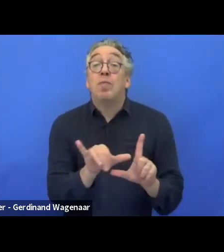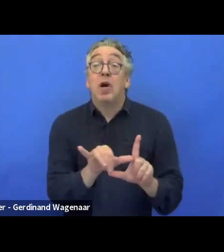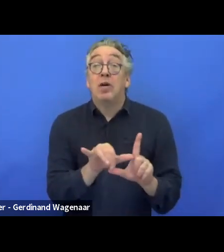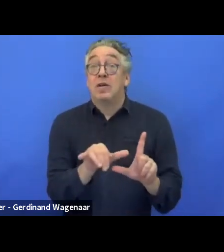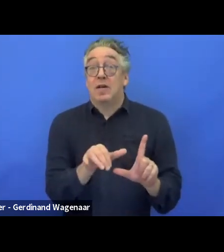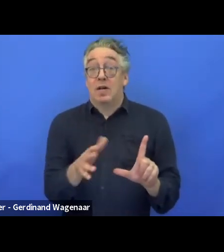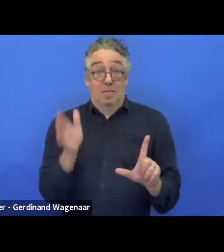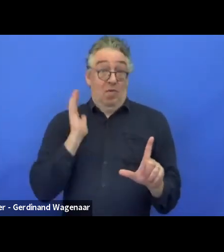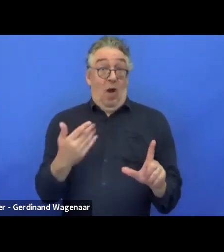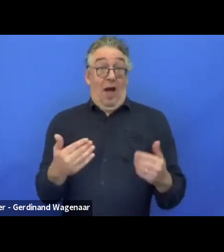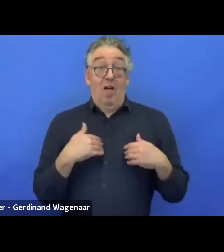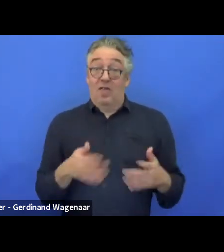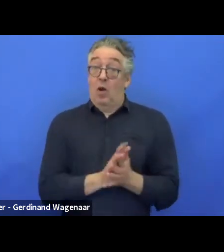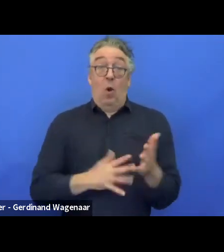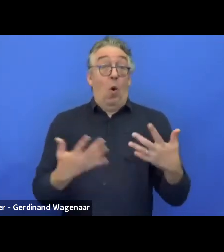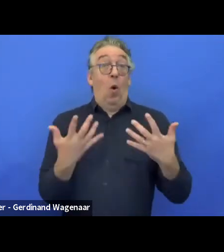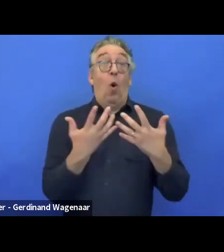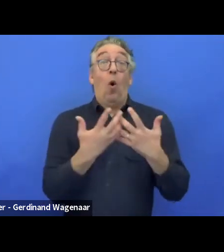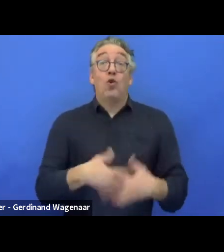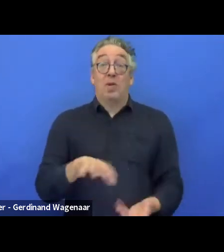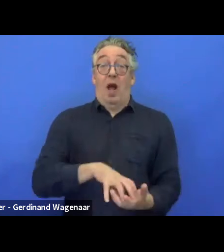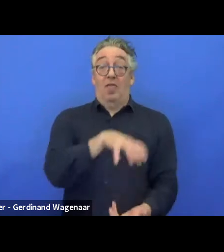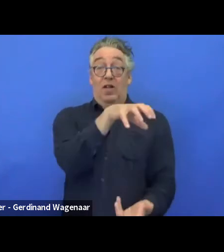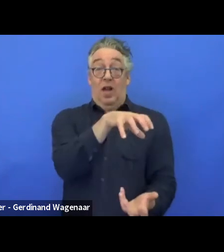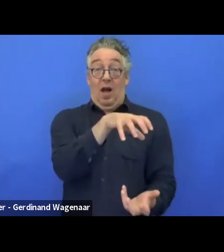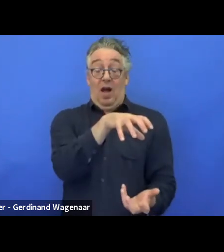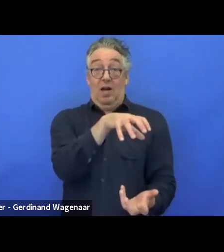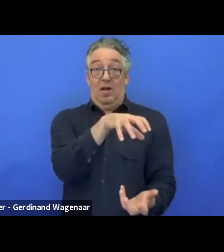to do God knows what, it will come out automatically.